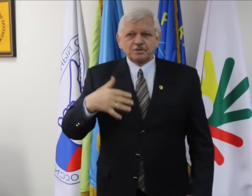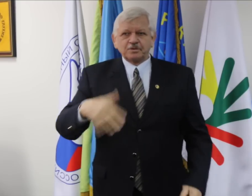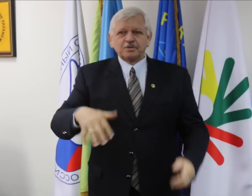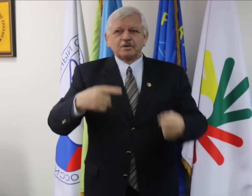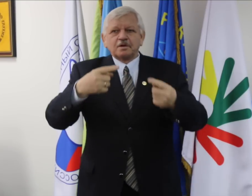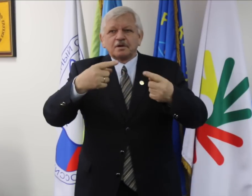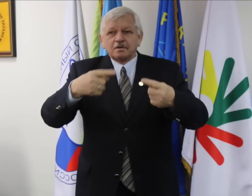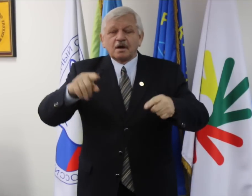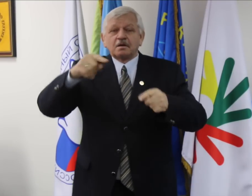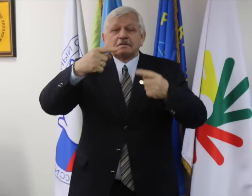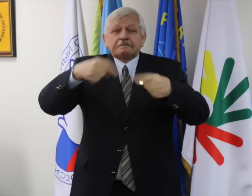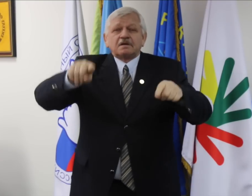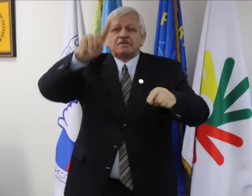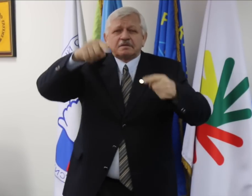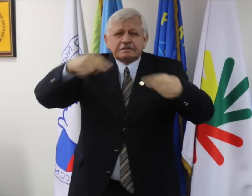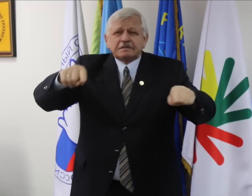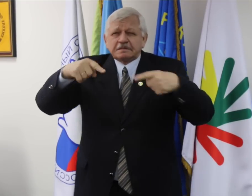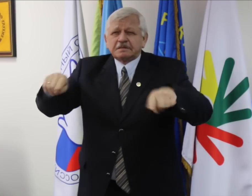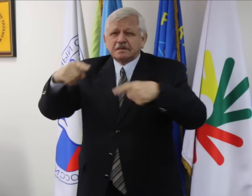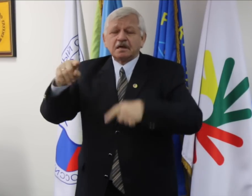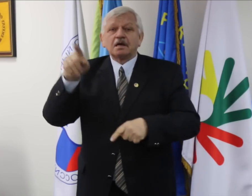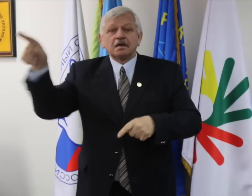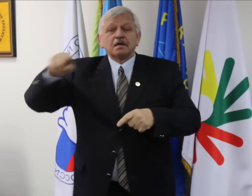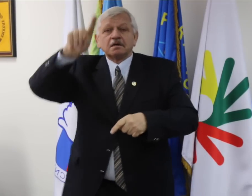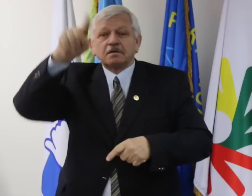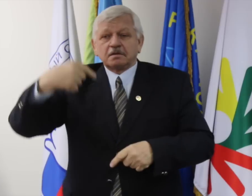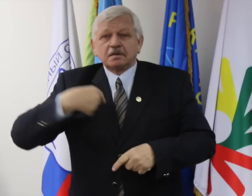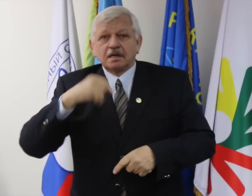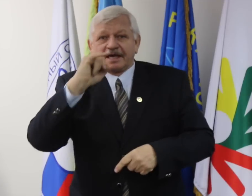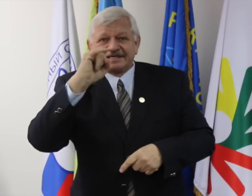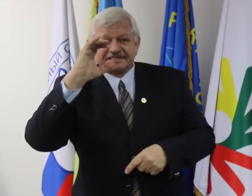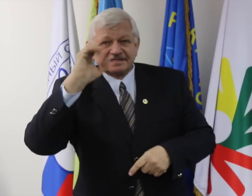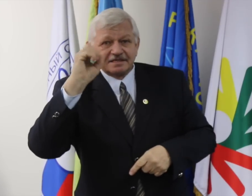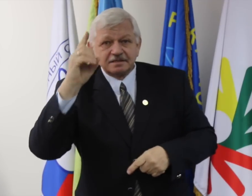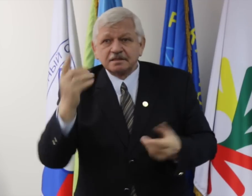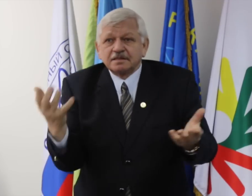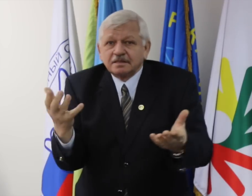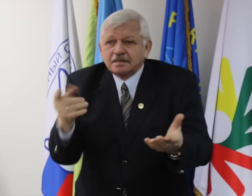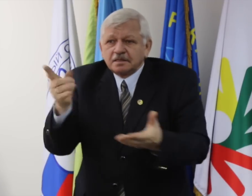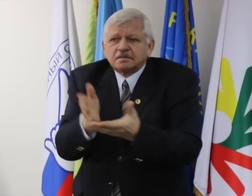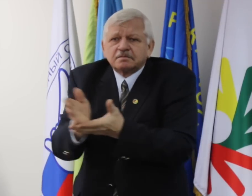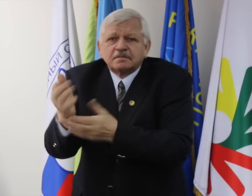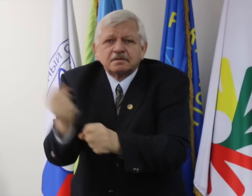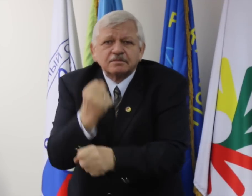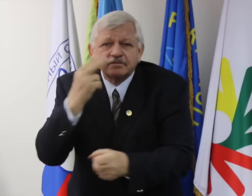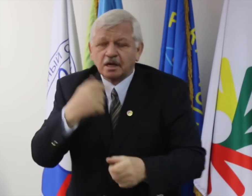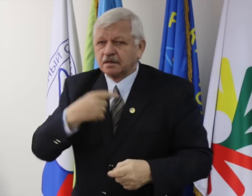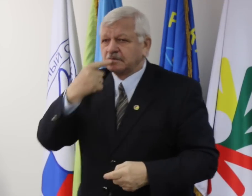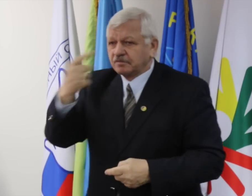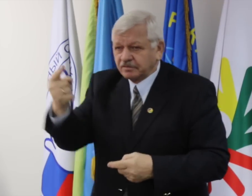The other question was asked of me, “What is ICSD’s main role?”